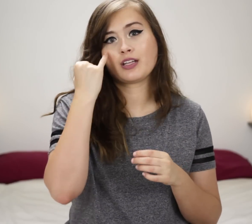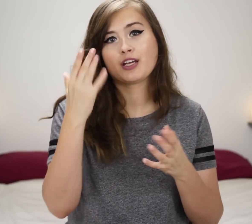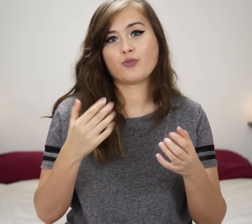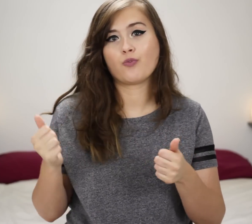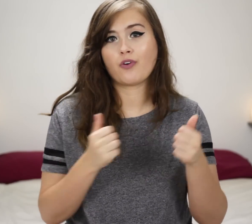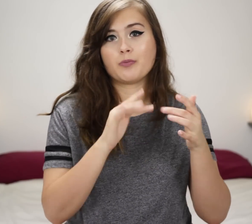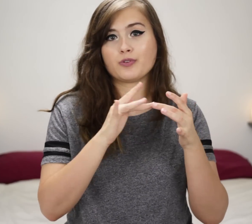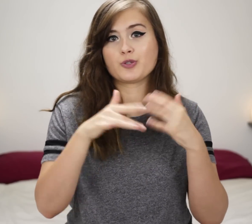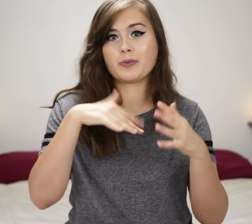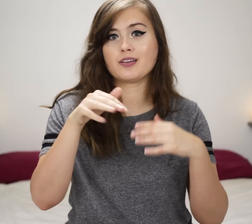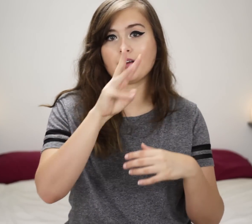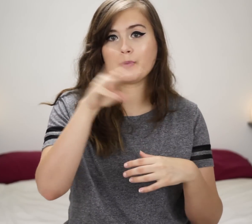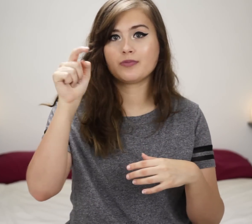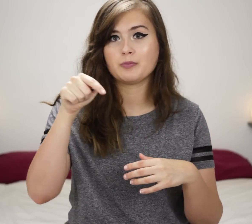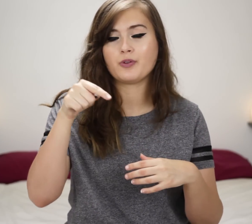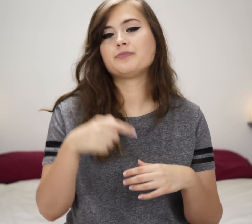If you want to follow me on my social media, links to that are down below.